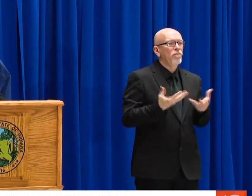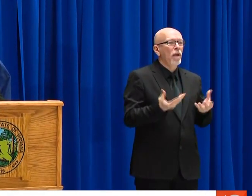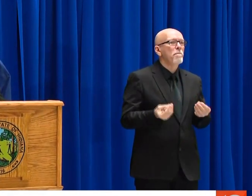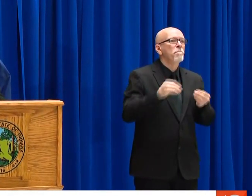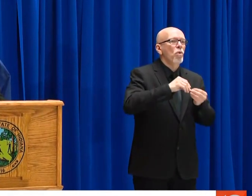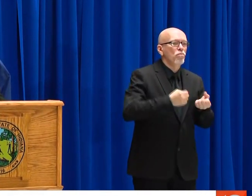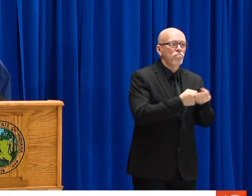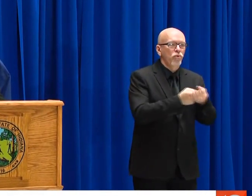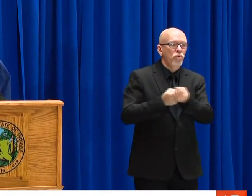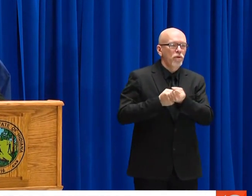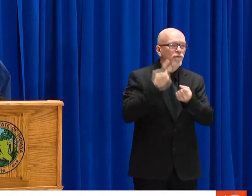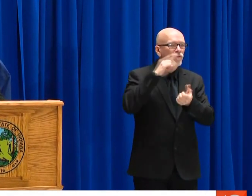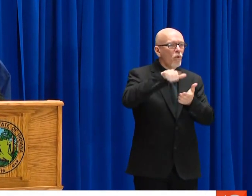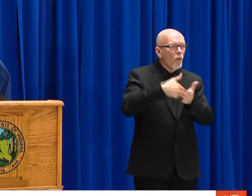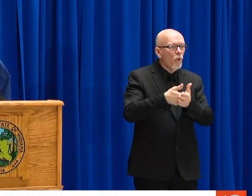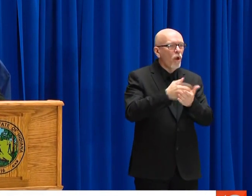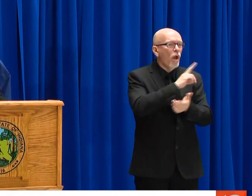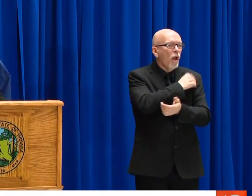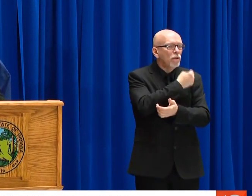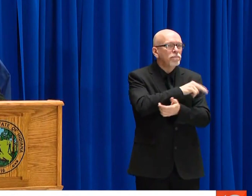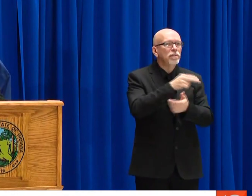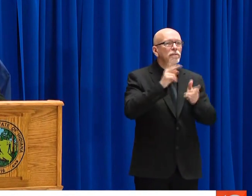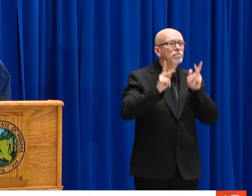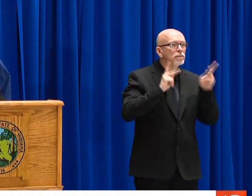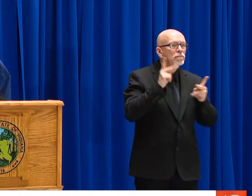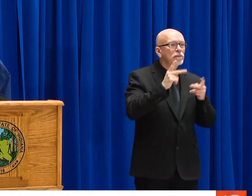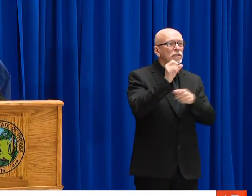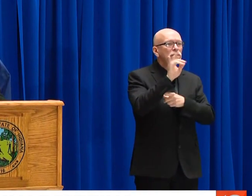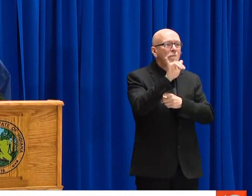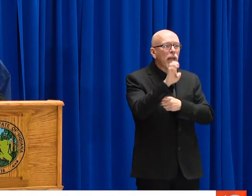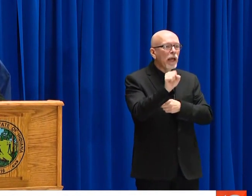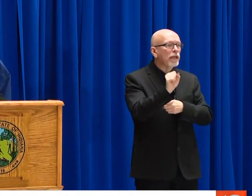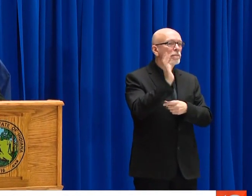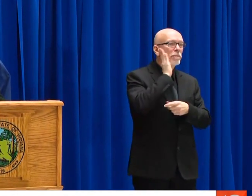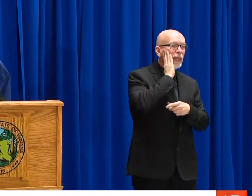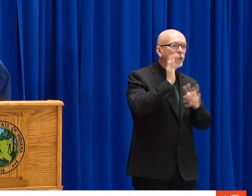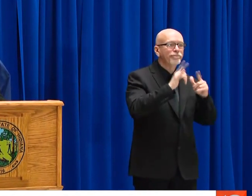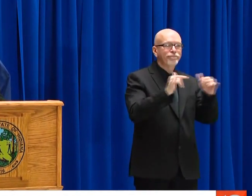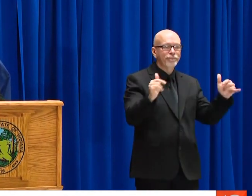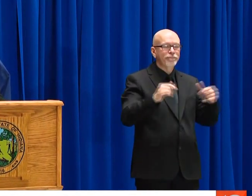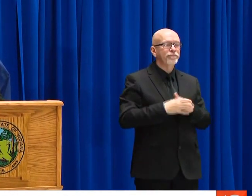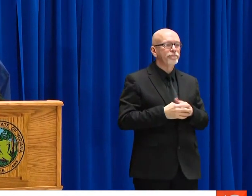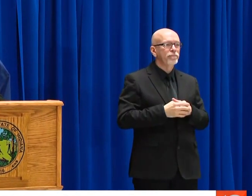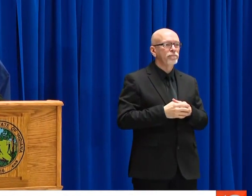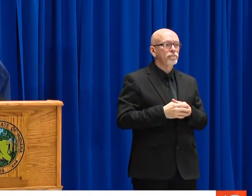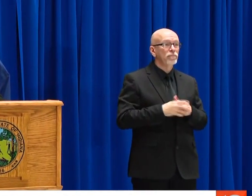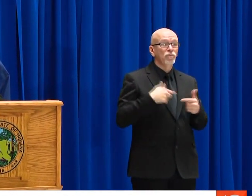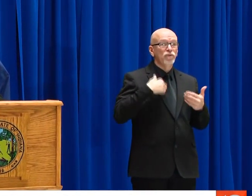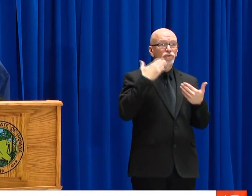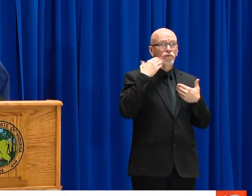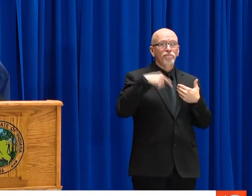COMMENDING THEM ON THEIR COORDINATION OF THE REGIONAL OPERATION CENTER WHICH WILL HELP EXPAND OUR OVERALL CAPACITY AND PROVIDE MUCH NEEDED SUPPORT TO